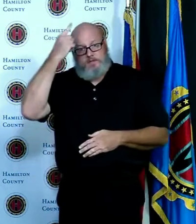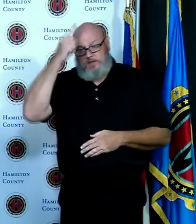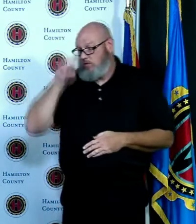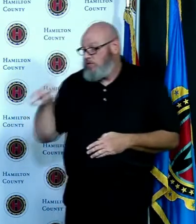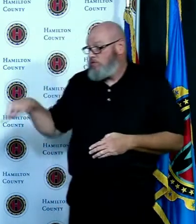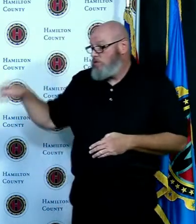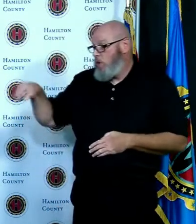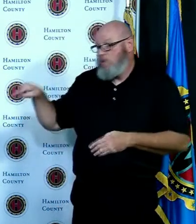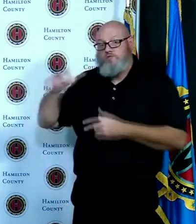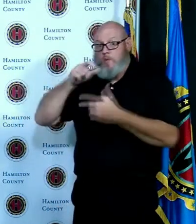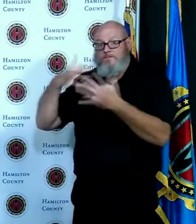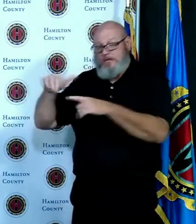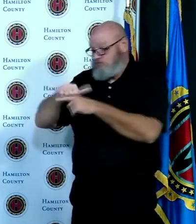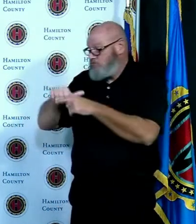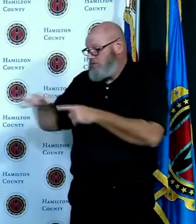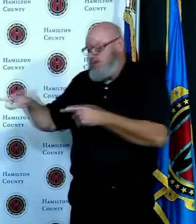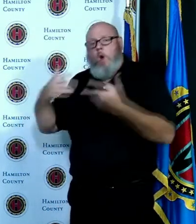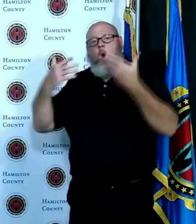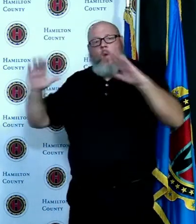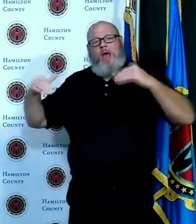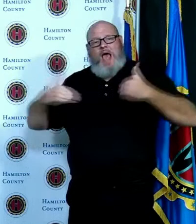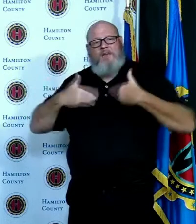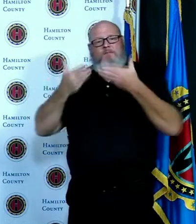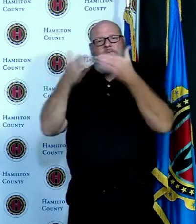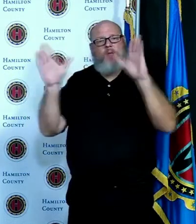okay thank you